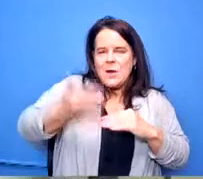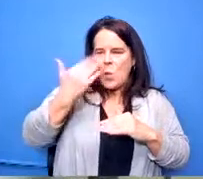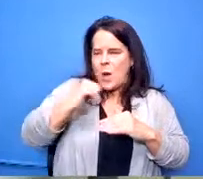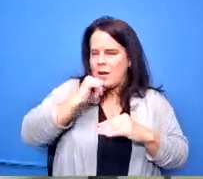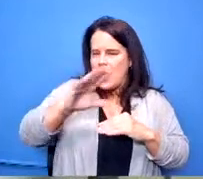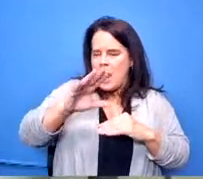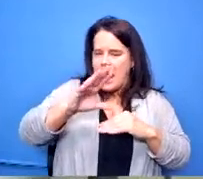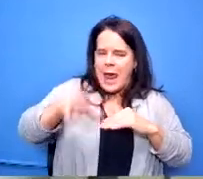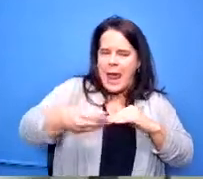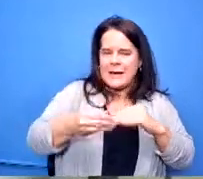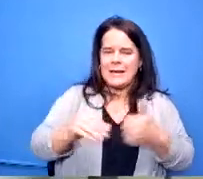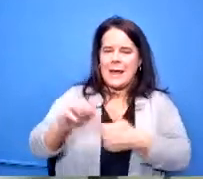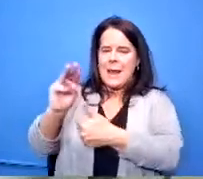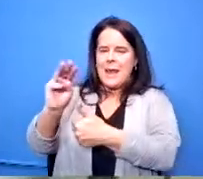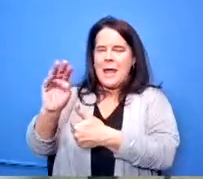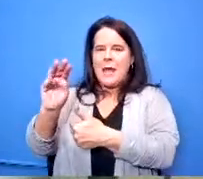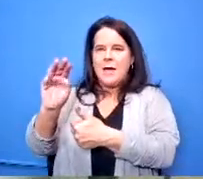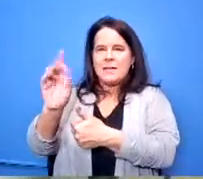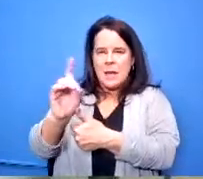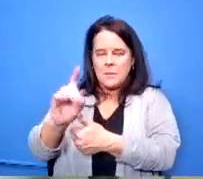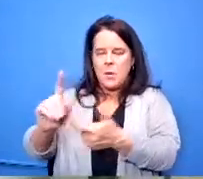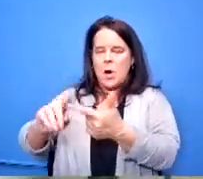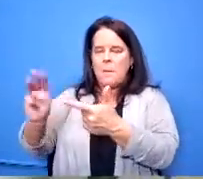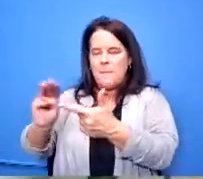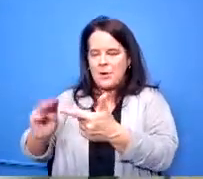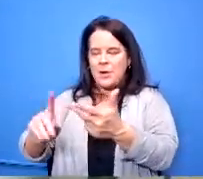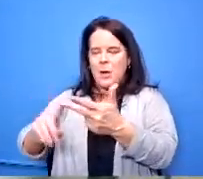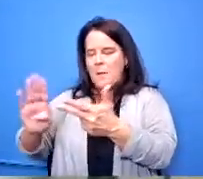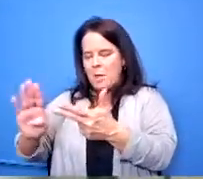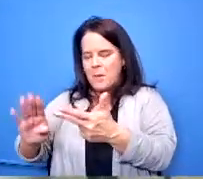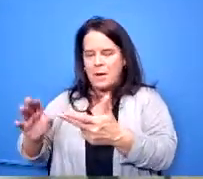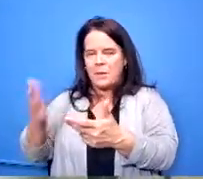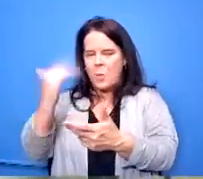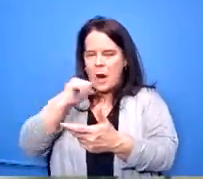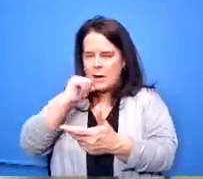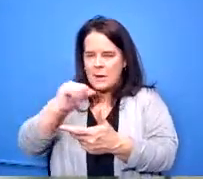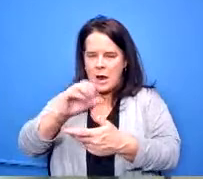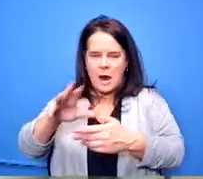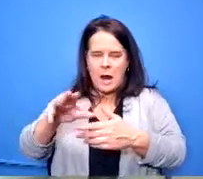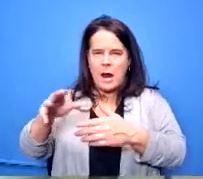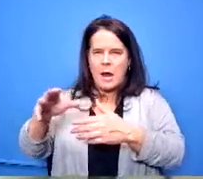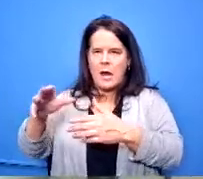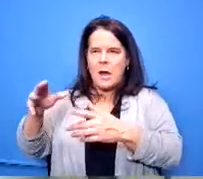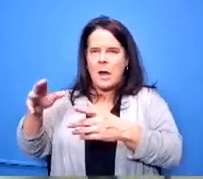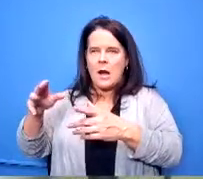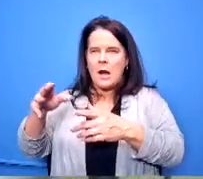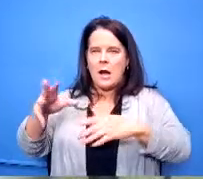or meadow deal or those two schools versus the two schools that already have such a long offering